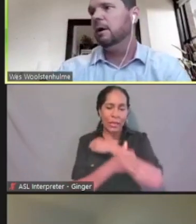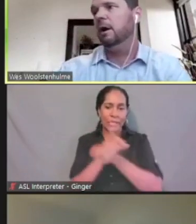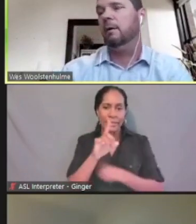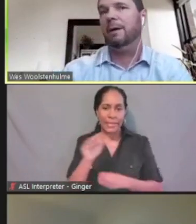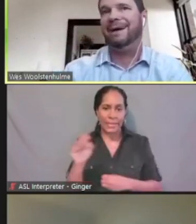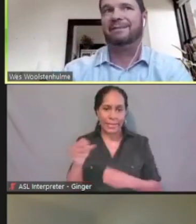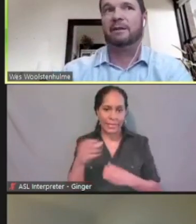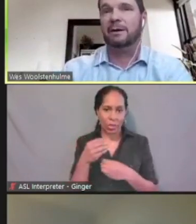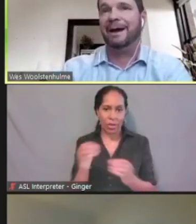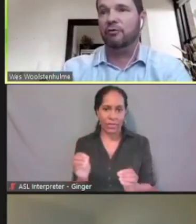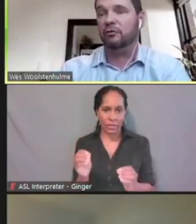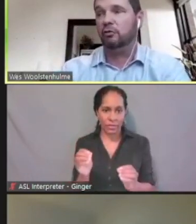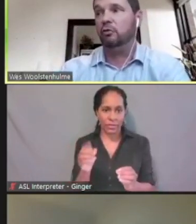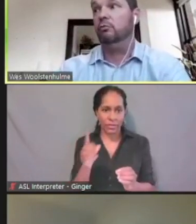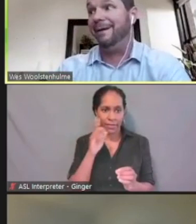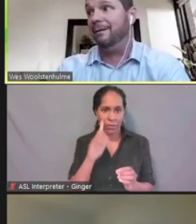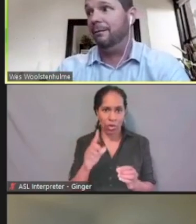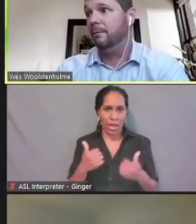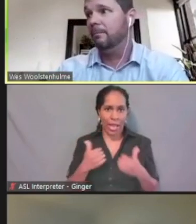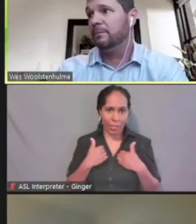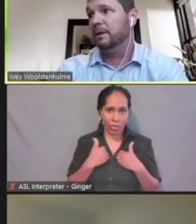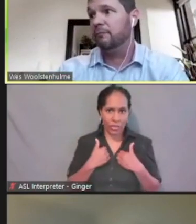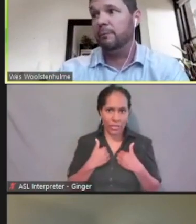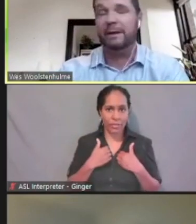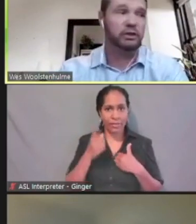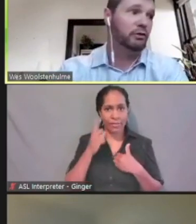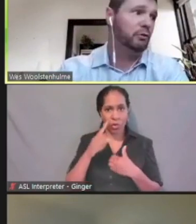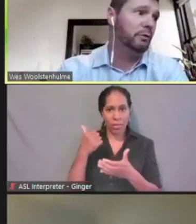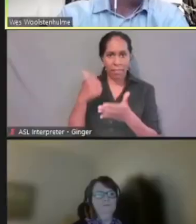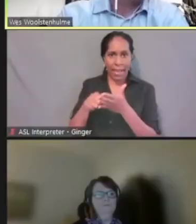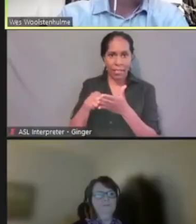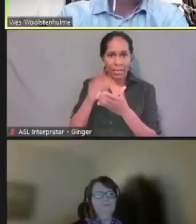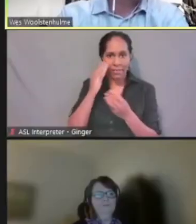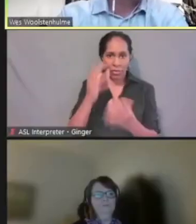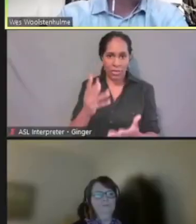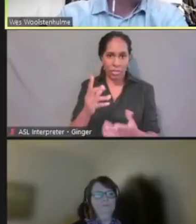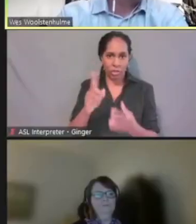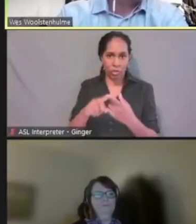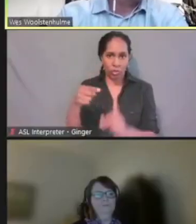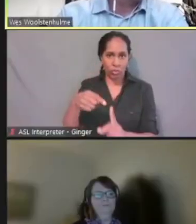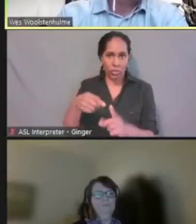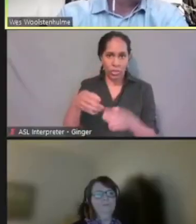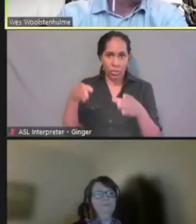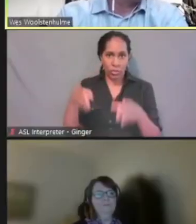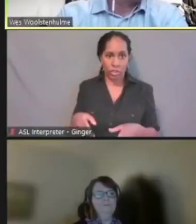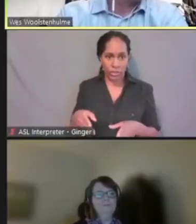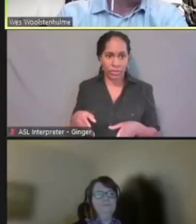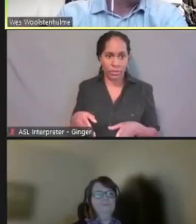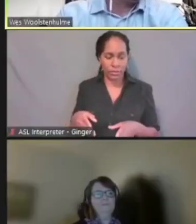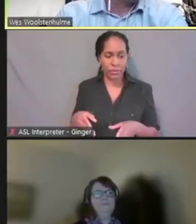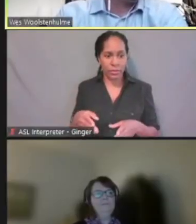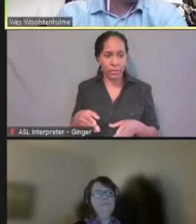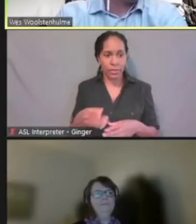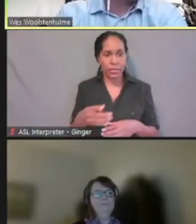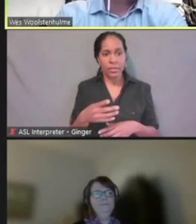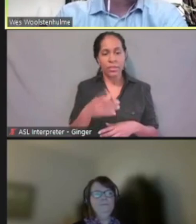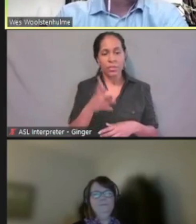as their address to mail information to them. We're gonna go ahead and say we do have an address,